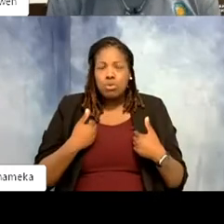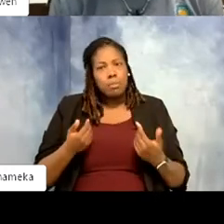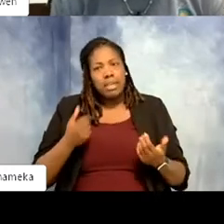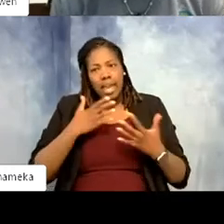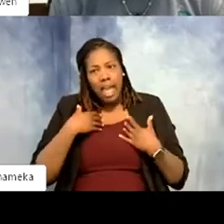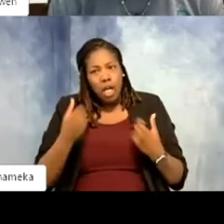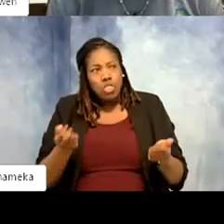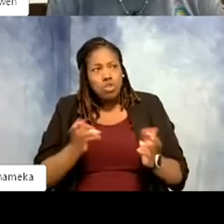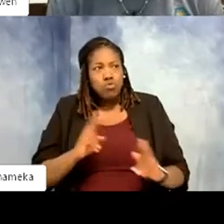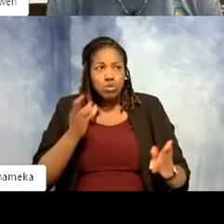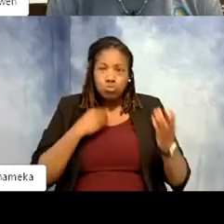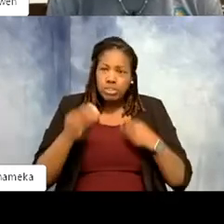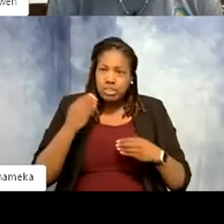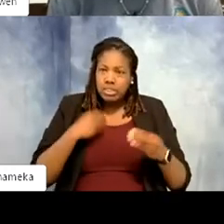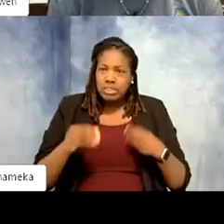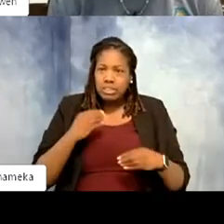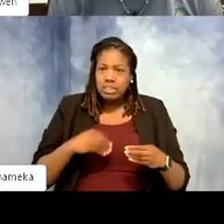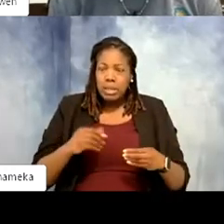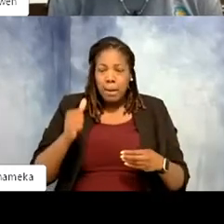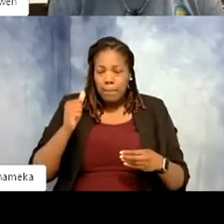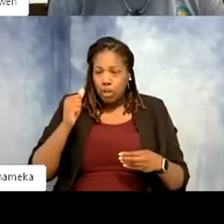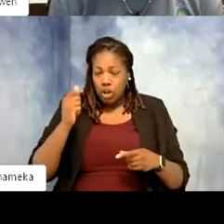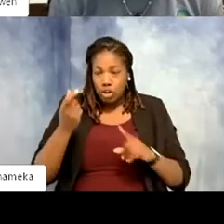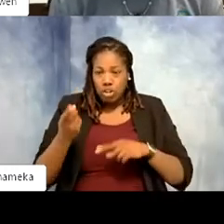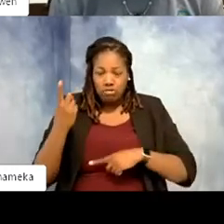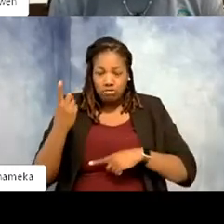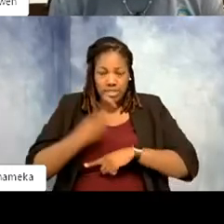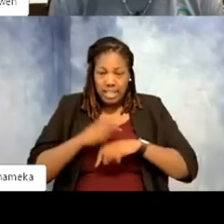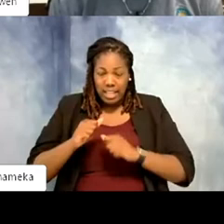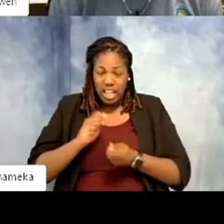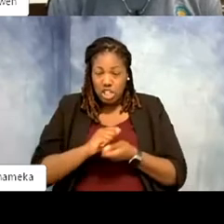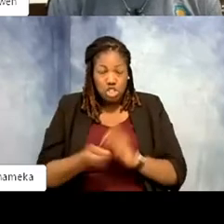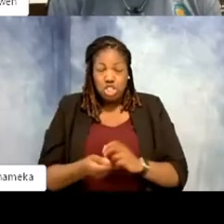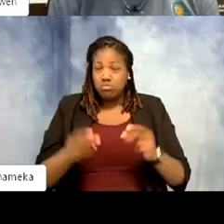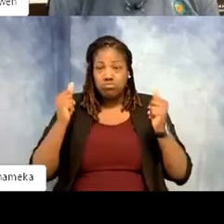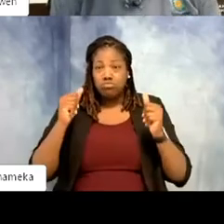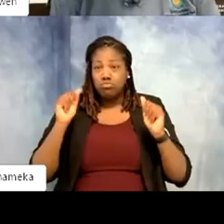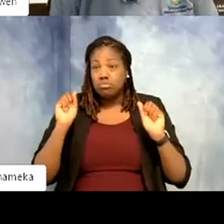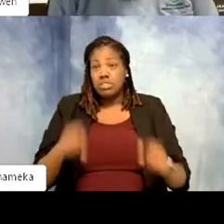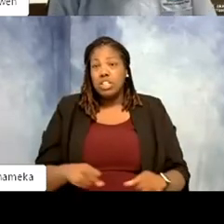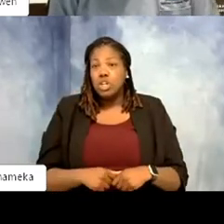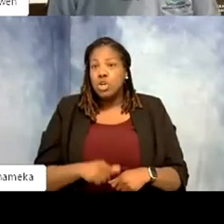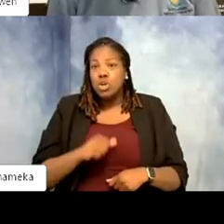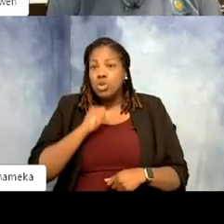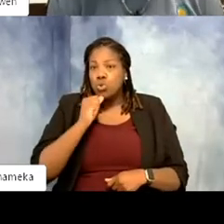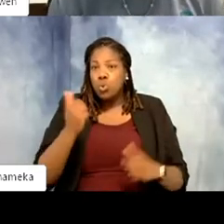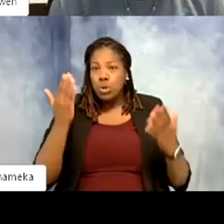But our day can go left with the blink of an eye. We never expect our day to be the same. It would